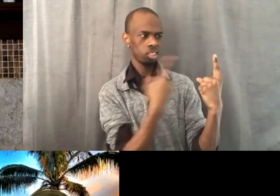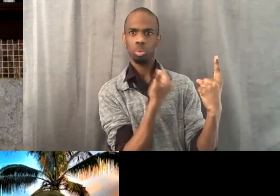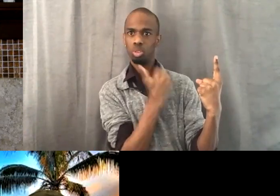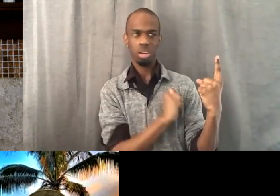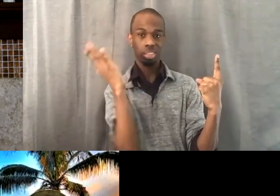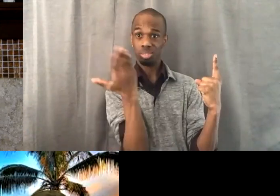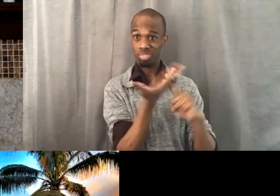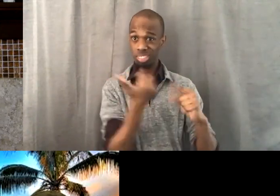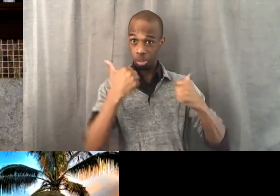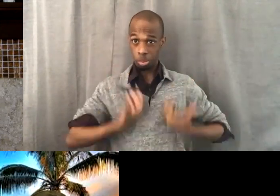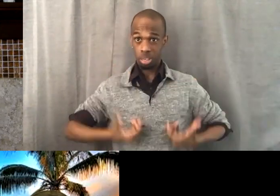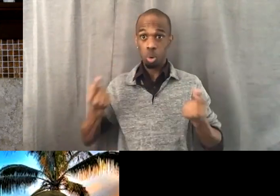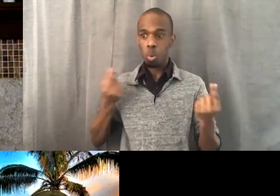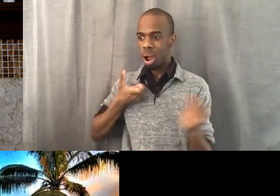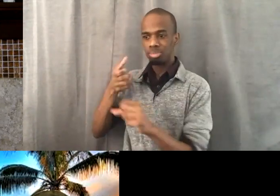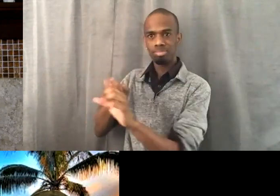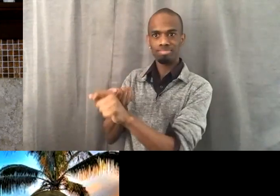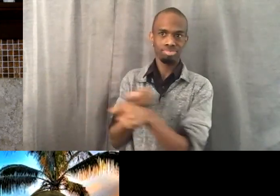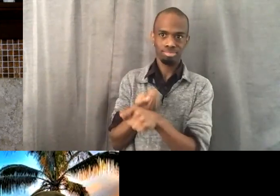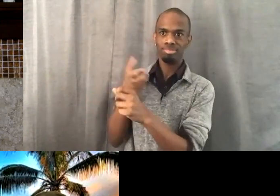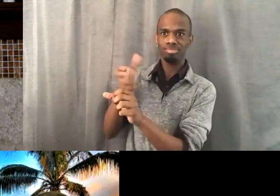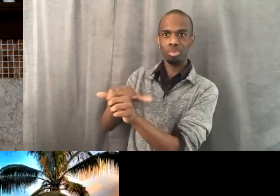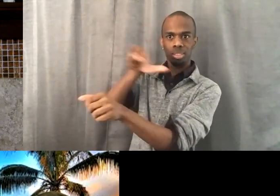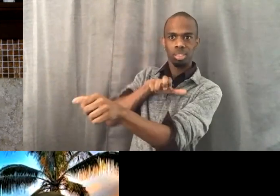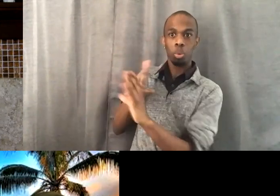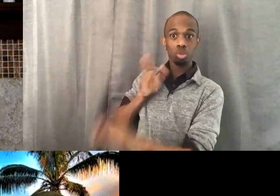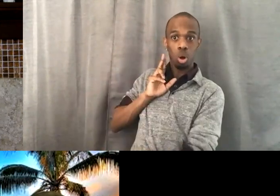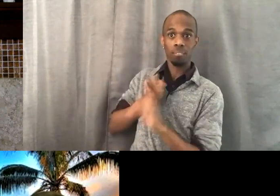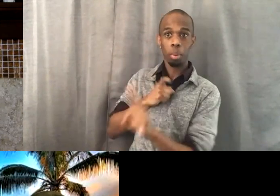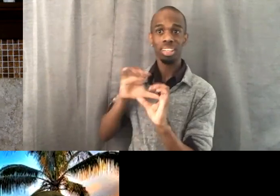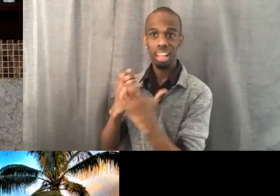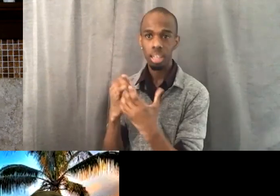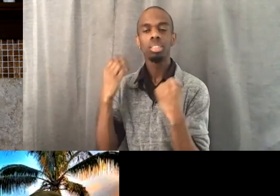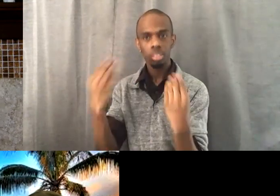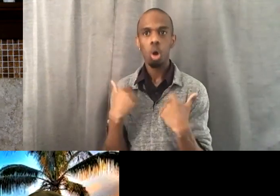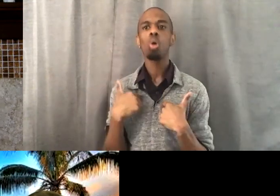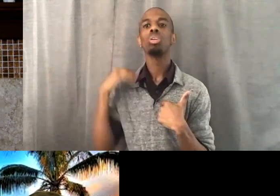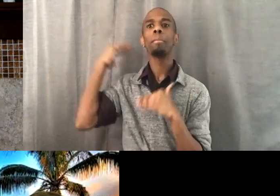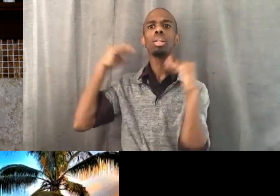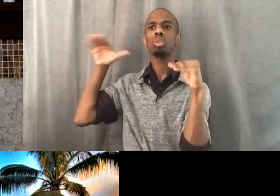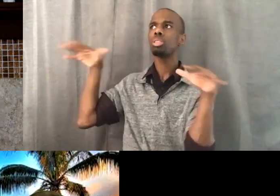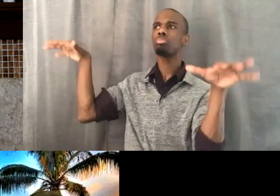And so the student fulfilled what she was supposed to do, that made me feel so good inside. That I was able to be flexible